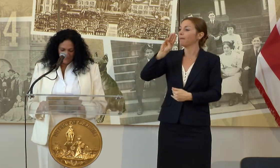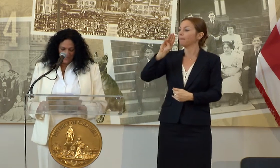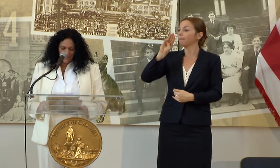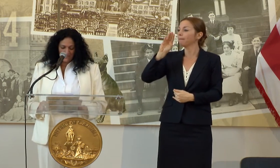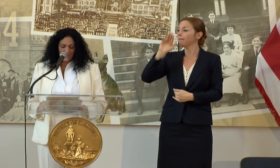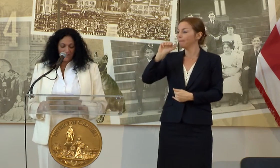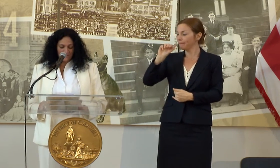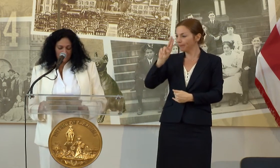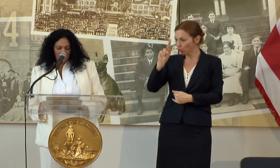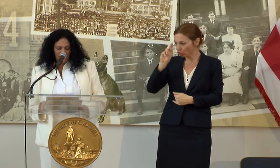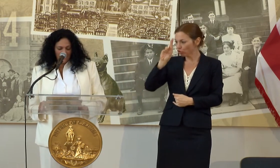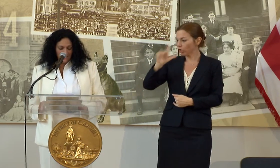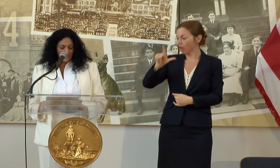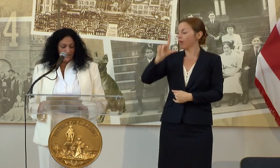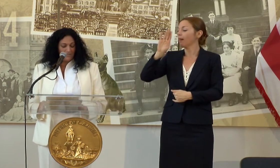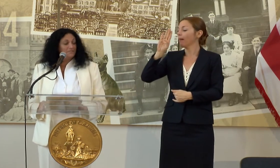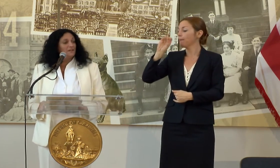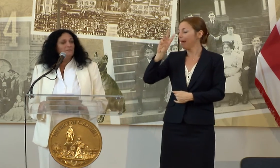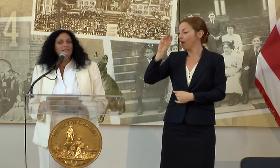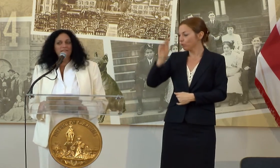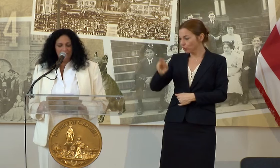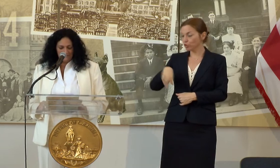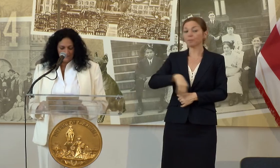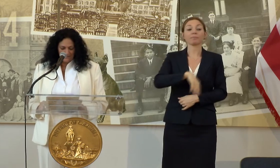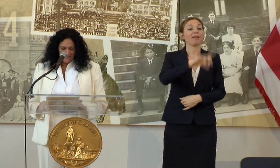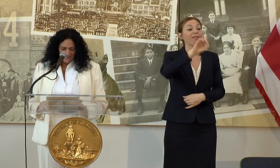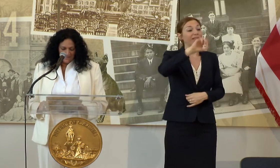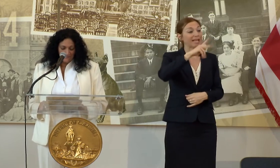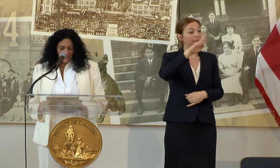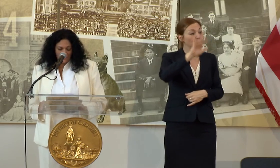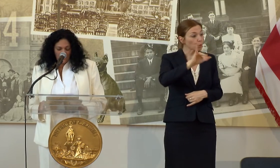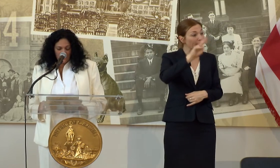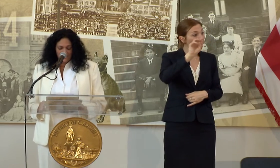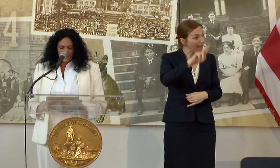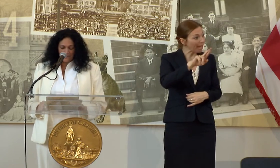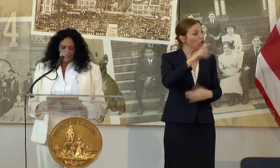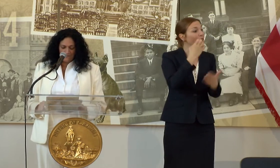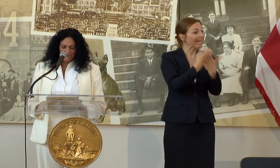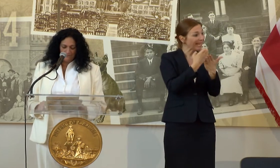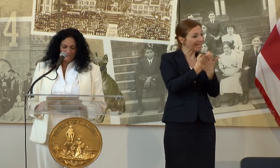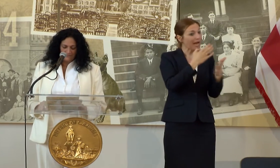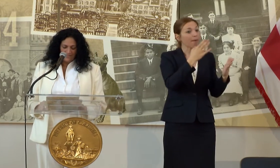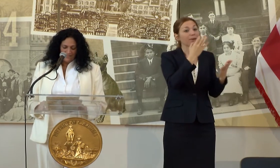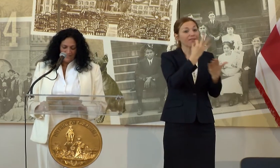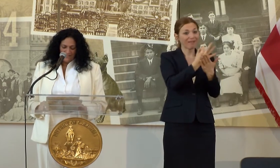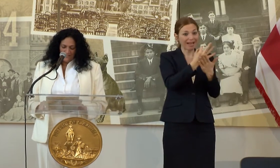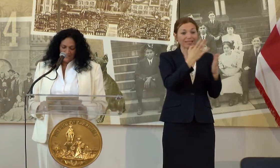THE DEPUTY MAYOR'S OFFICE FOR PLANNING AND ECONOMIC DEVELOPMENT. THE ADMINISTRATION STAFF.